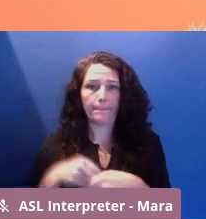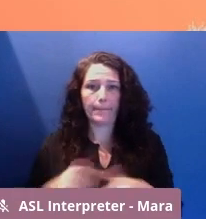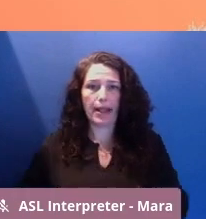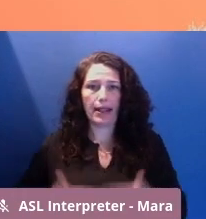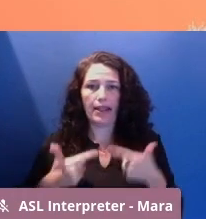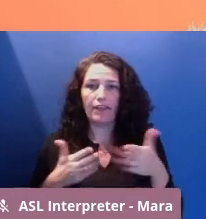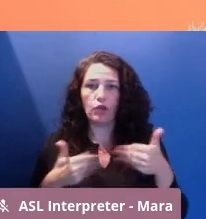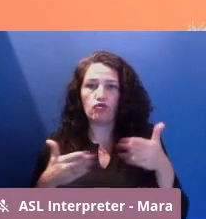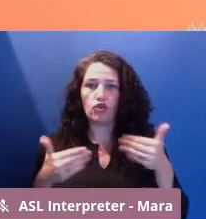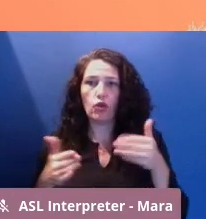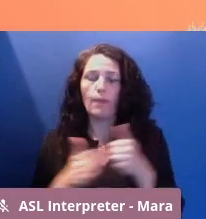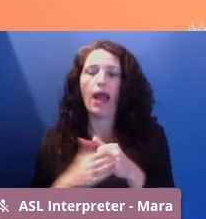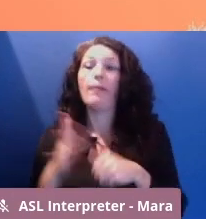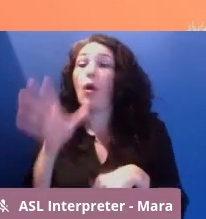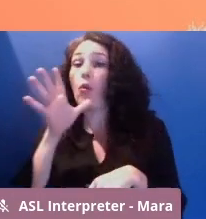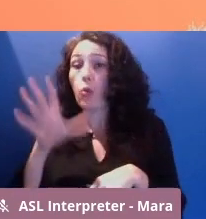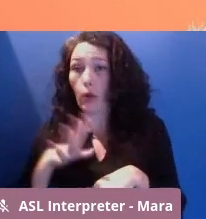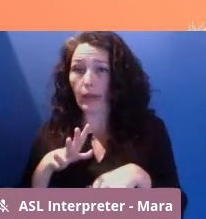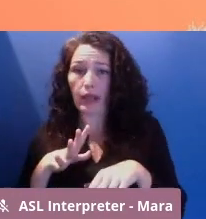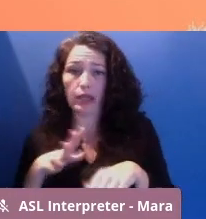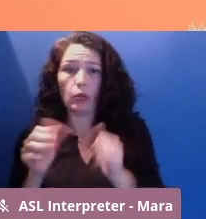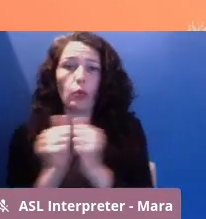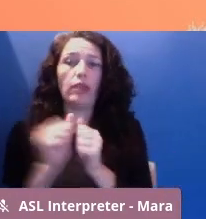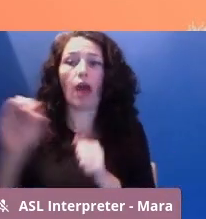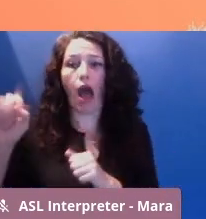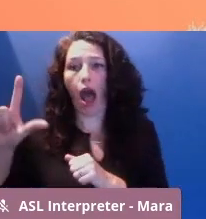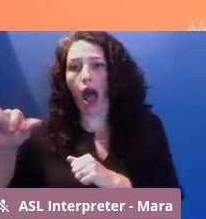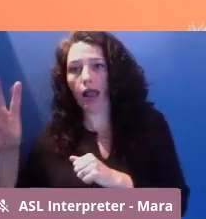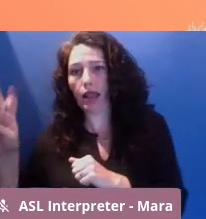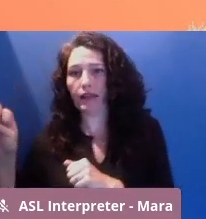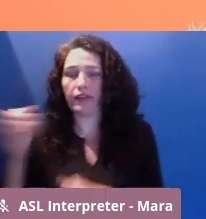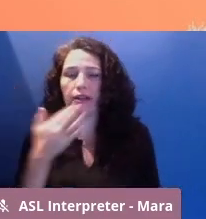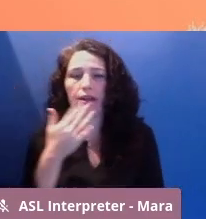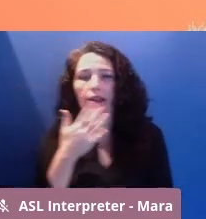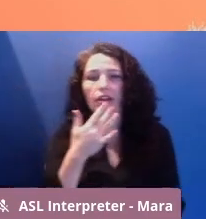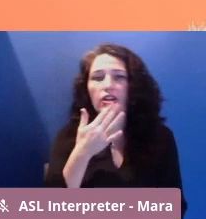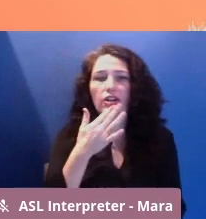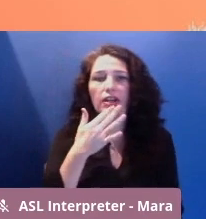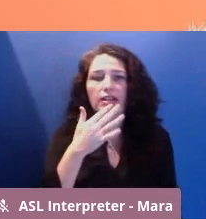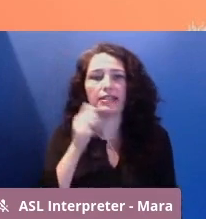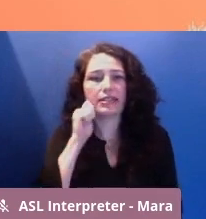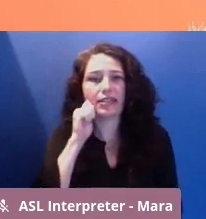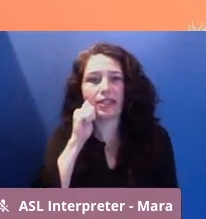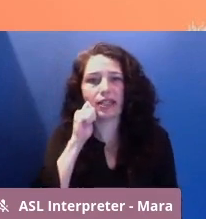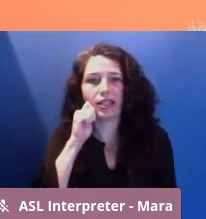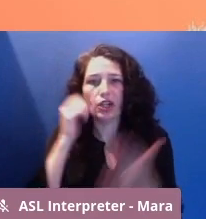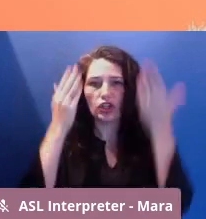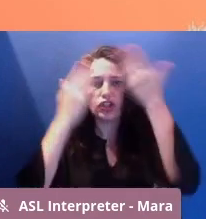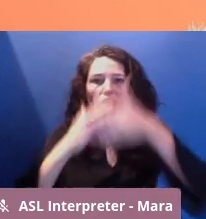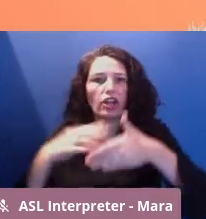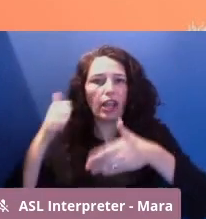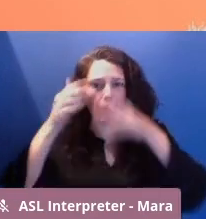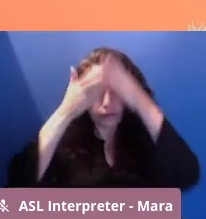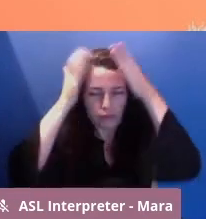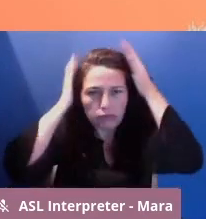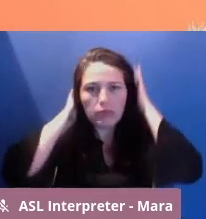I'm a woman who has olive skin, dark hair pulled back, large headphones, a piano, and a soft reading